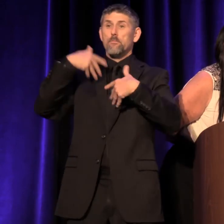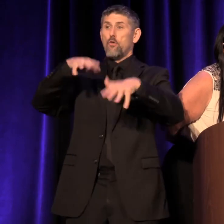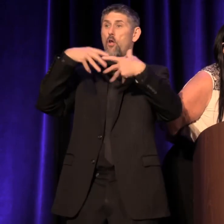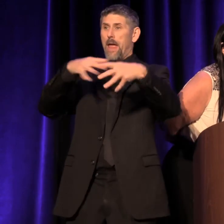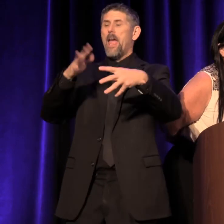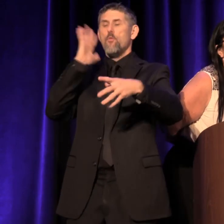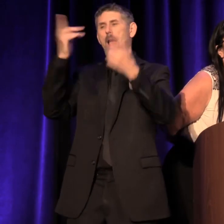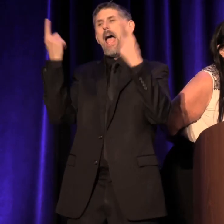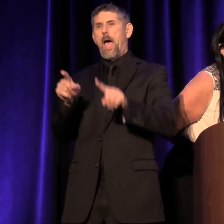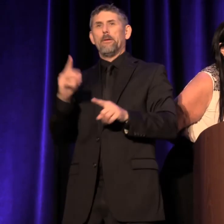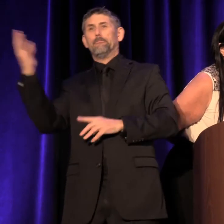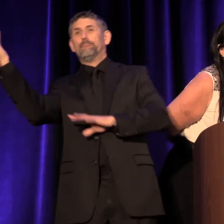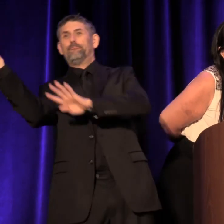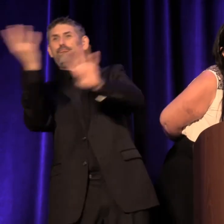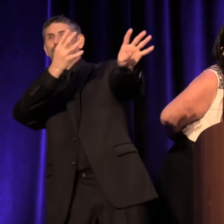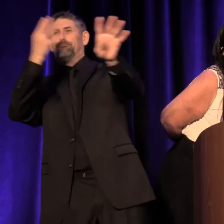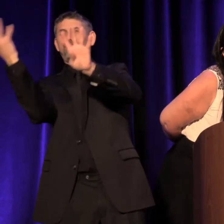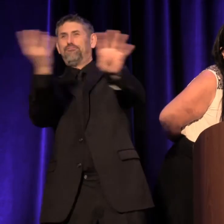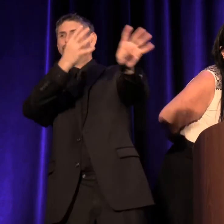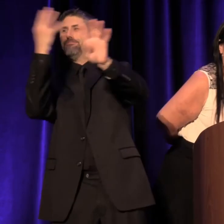will be going by the front door of the hotel on Saturday morning.